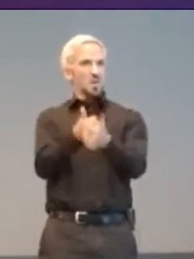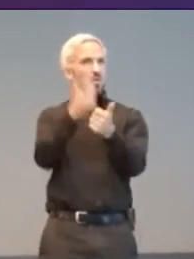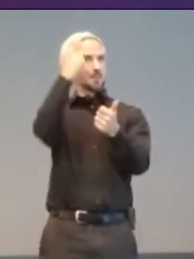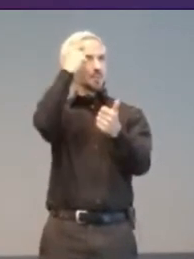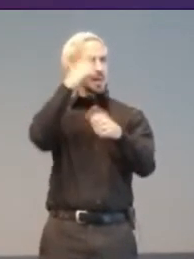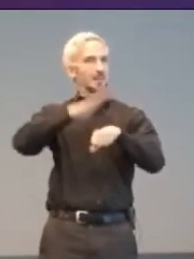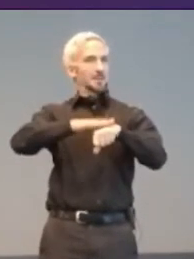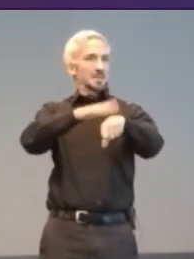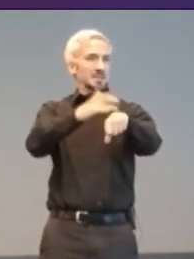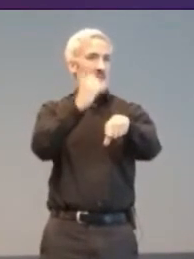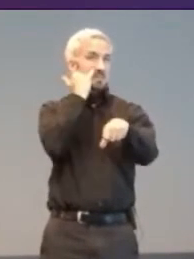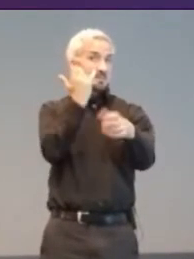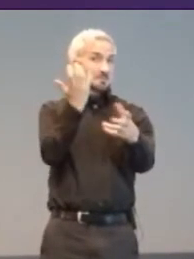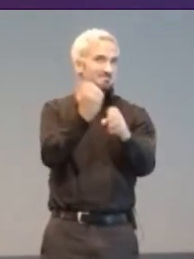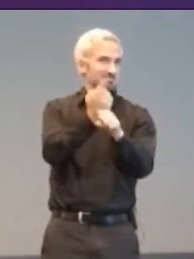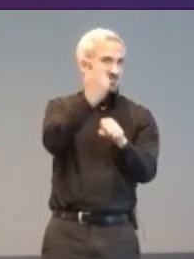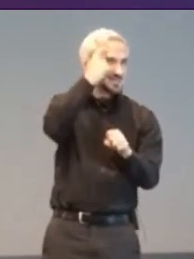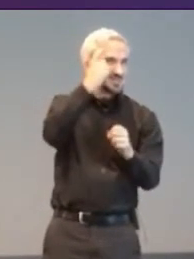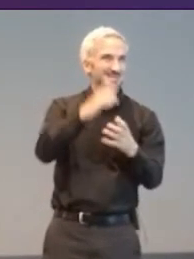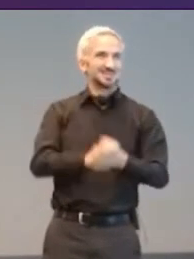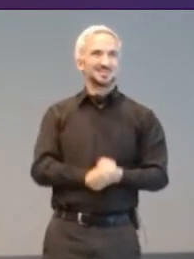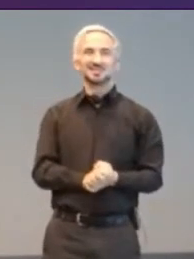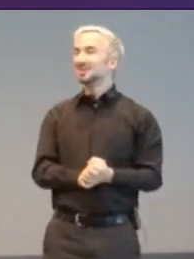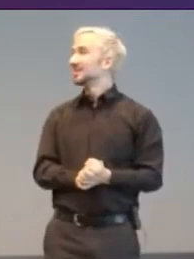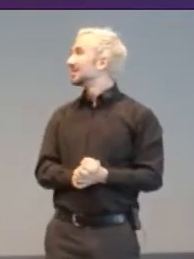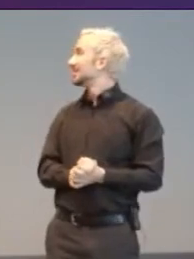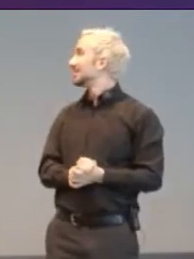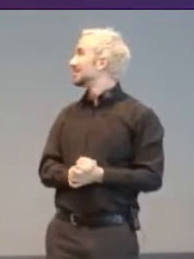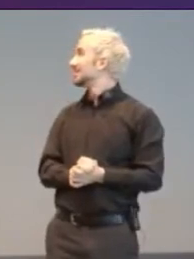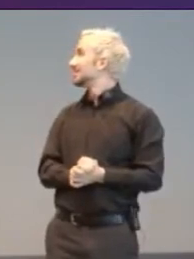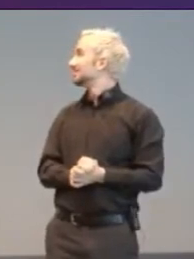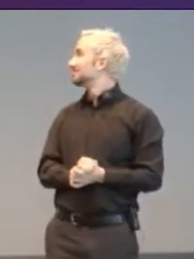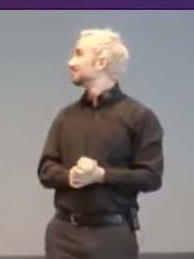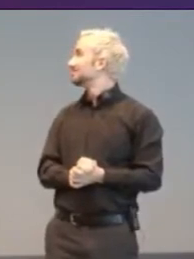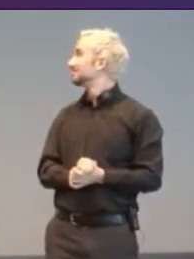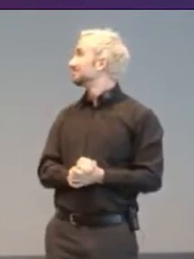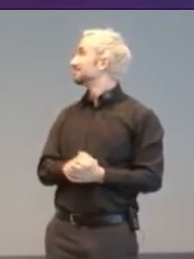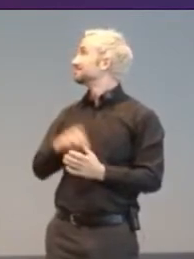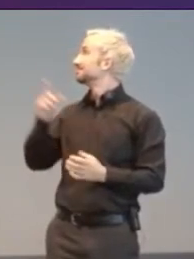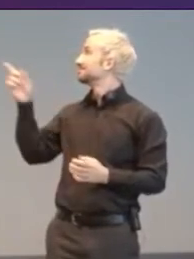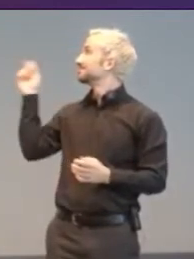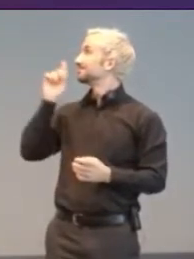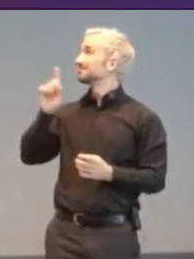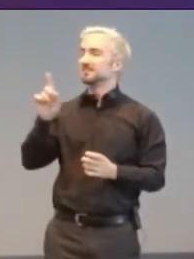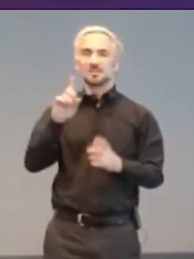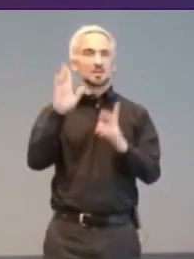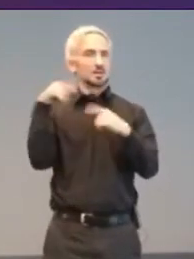Gaming charity SpecialEffect, have long supported competitive gaming. From people using Snakes and